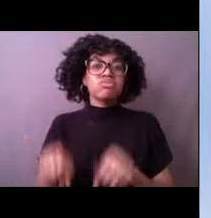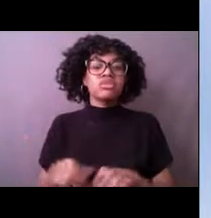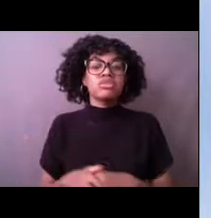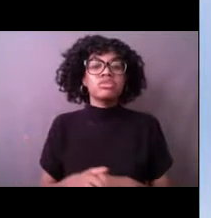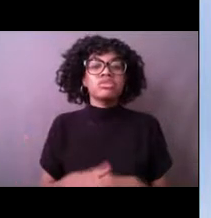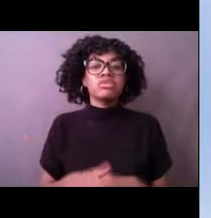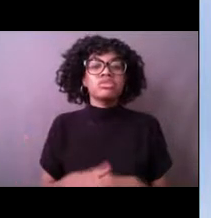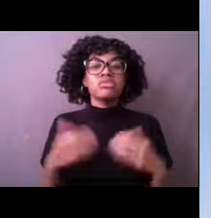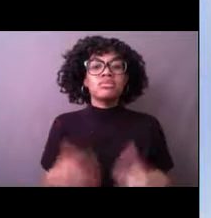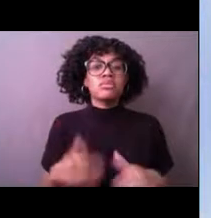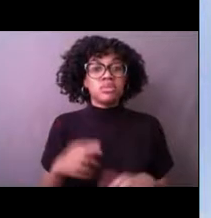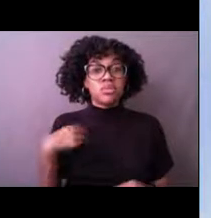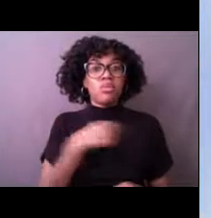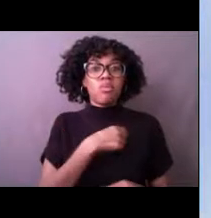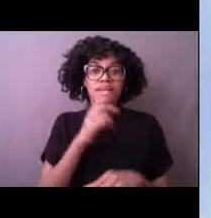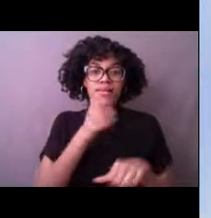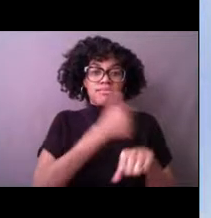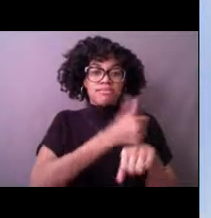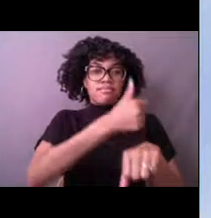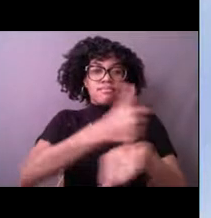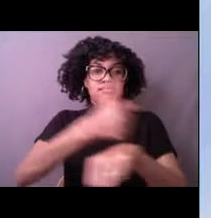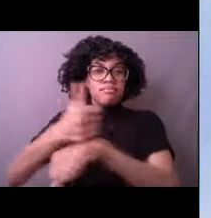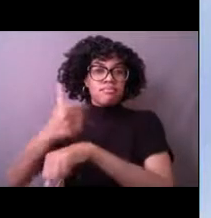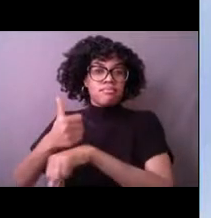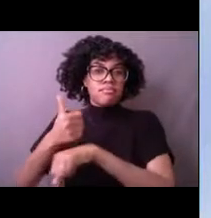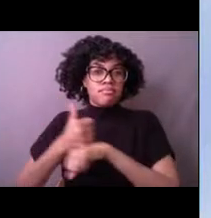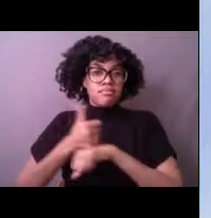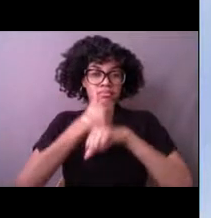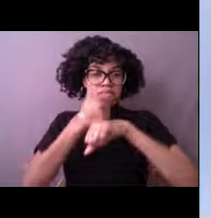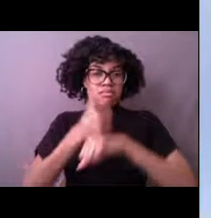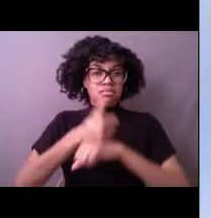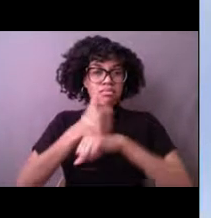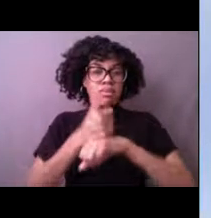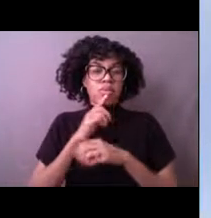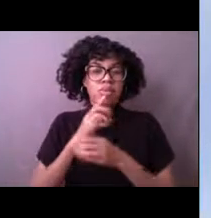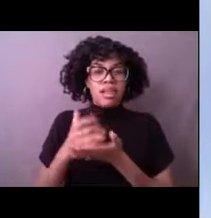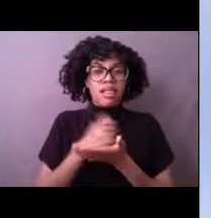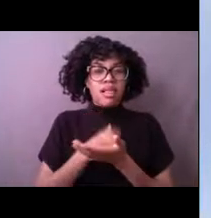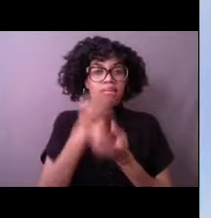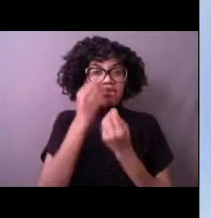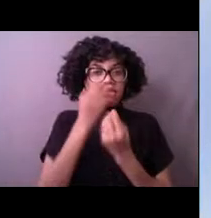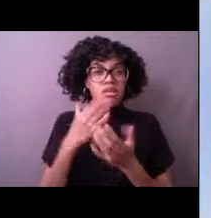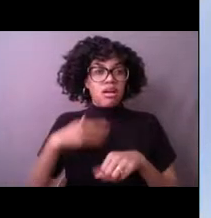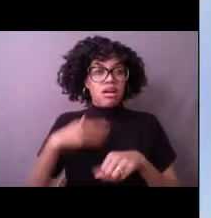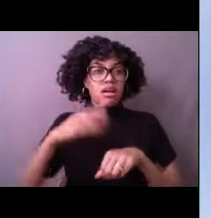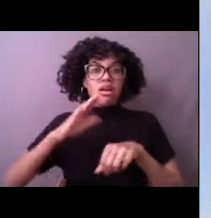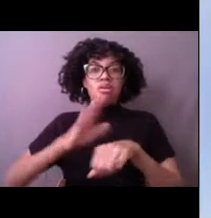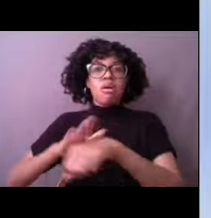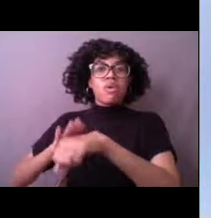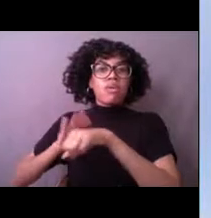located all around the world to try and detect and give some advance warning to save life and property.